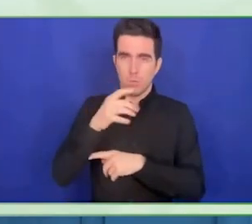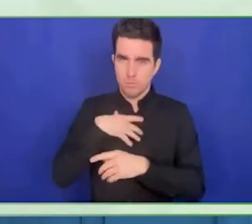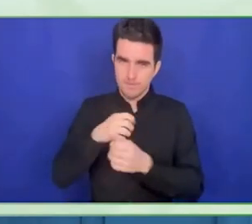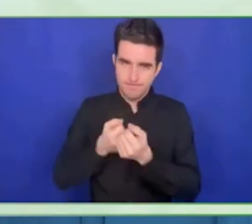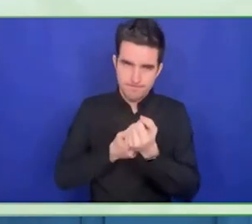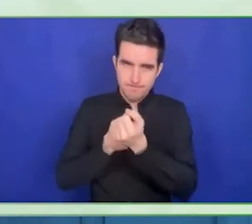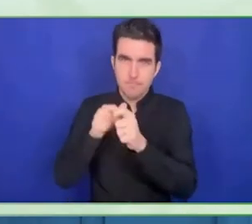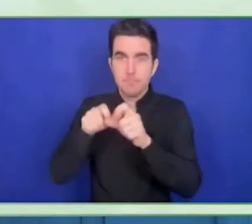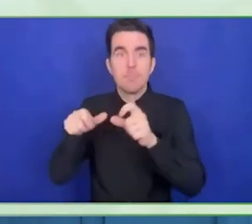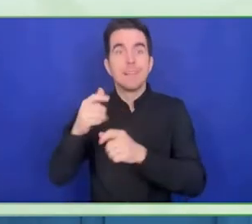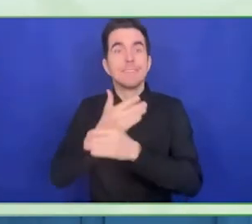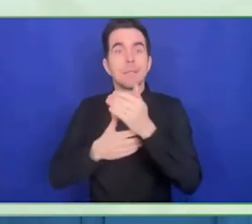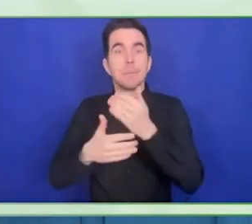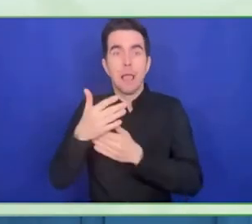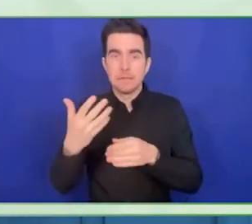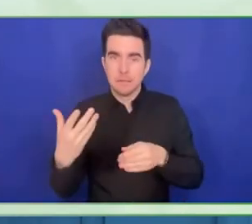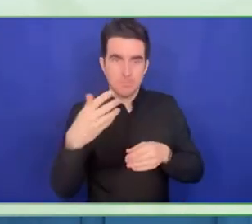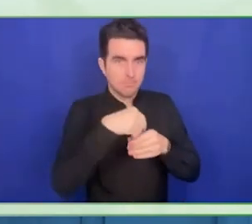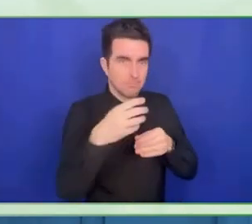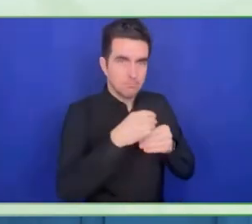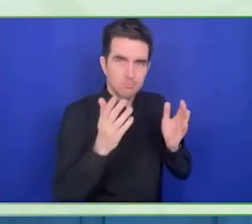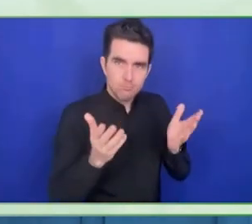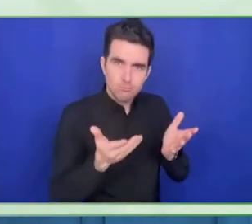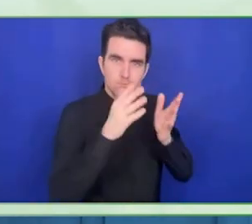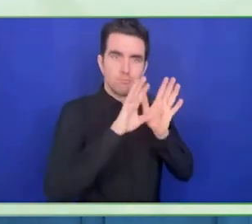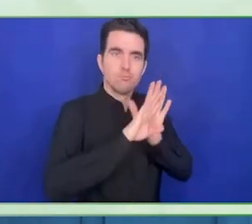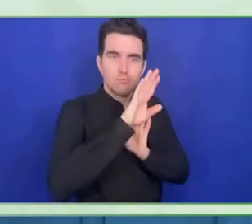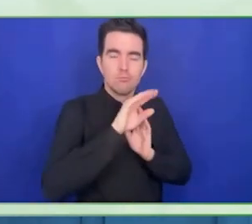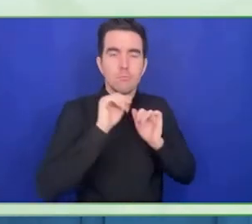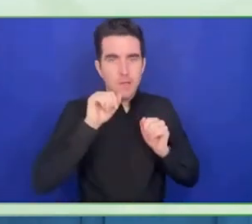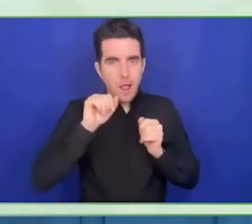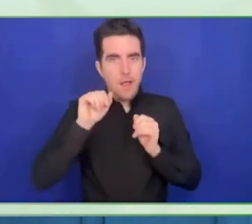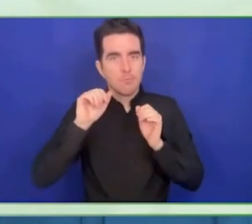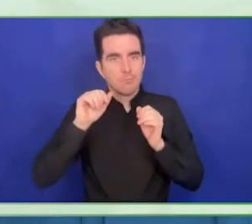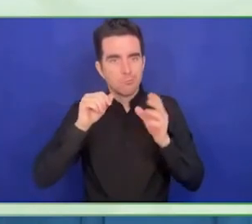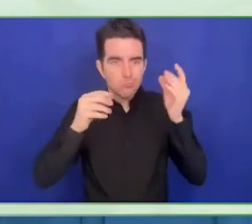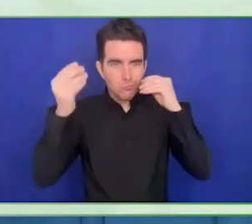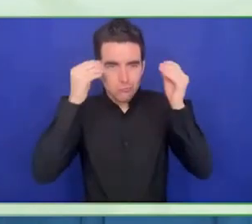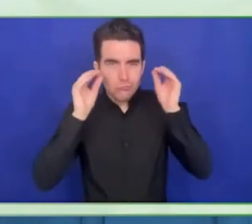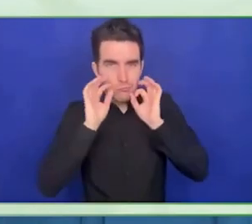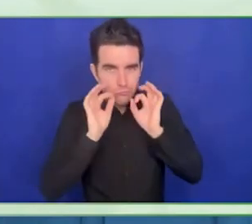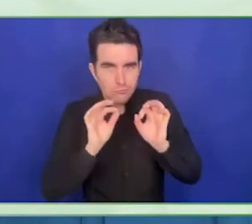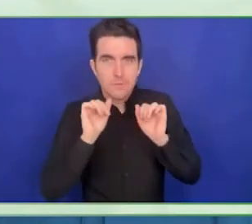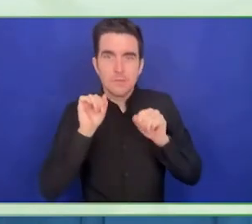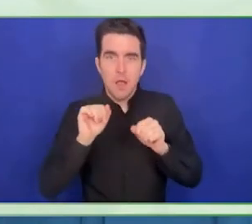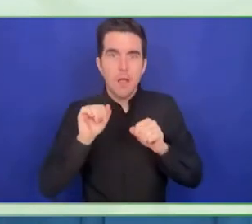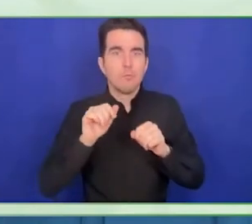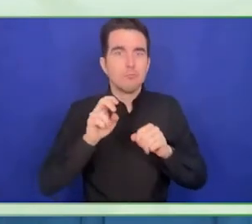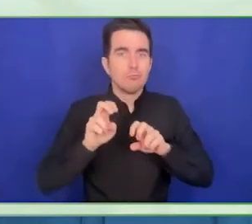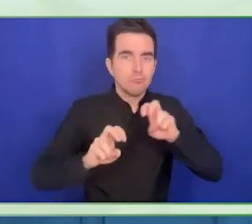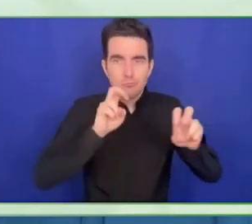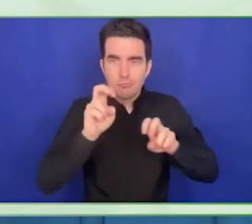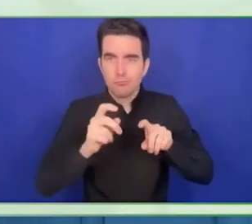employment is fundamental to achieving independence and economic security, as well as personal fulfilment.